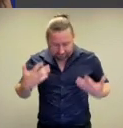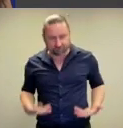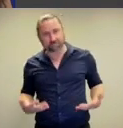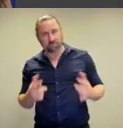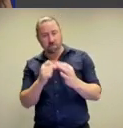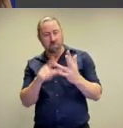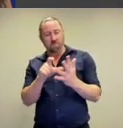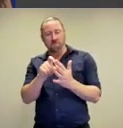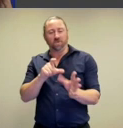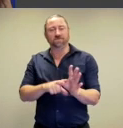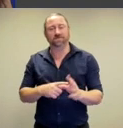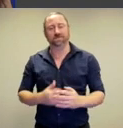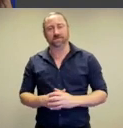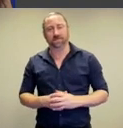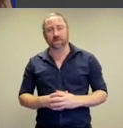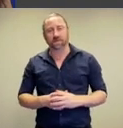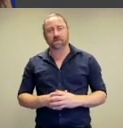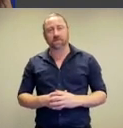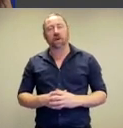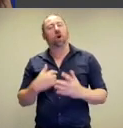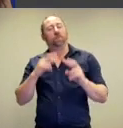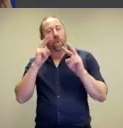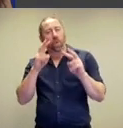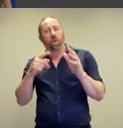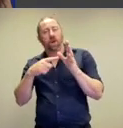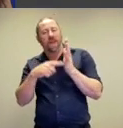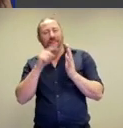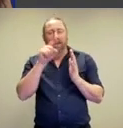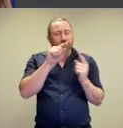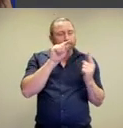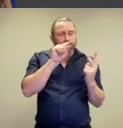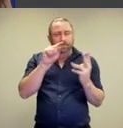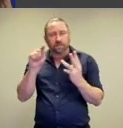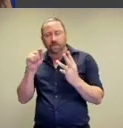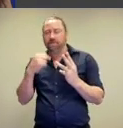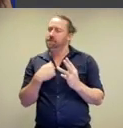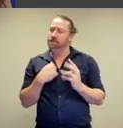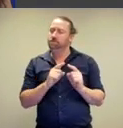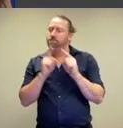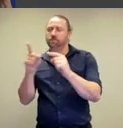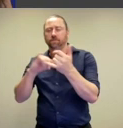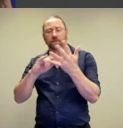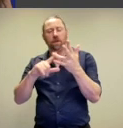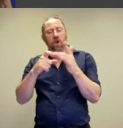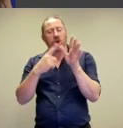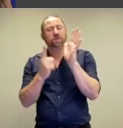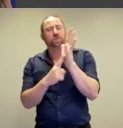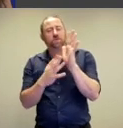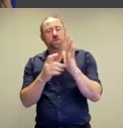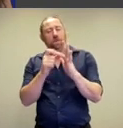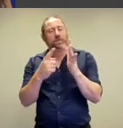naked human bodies. So with this kind of